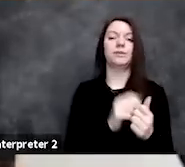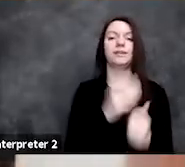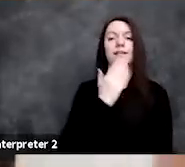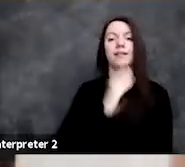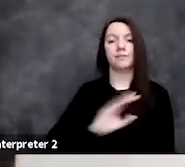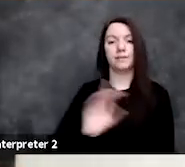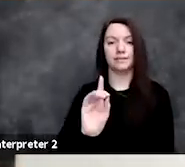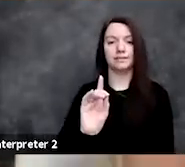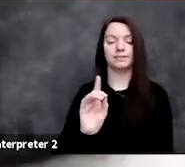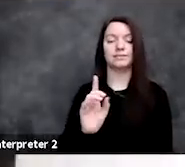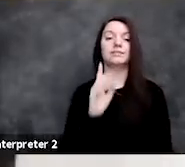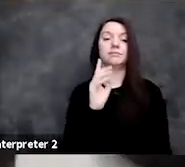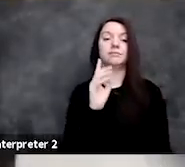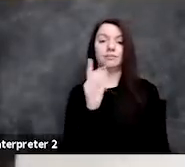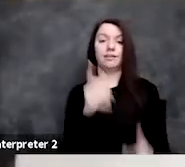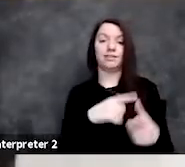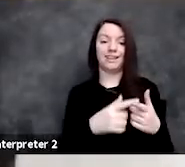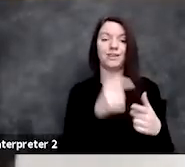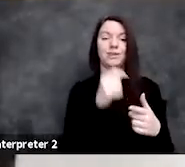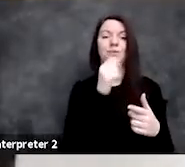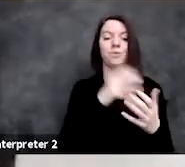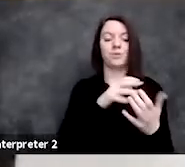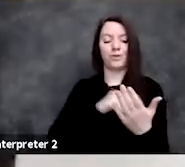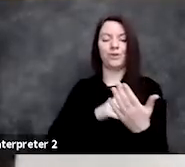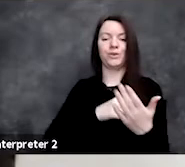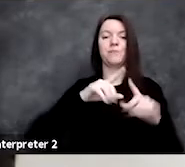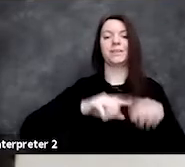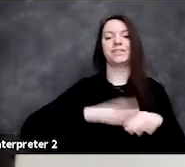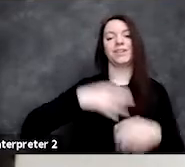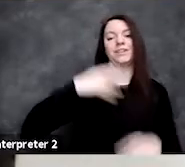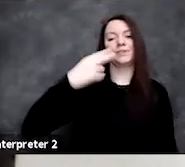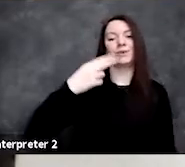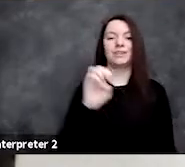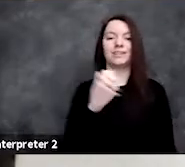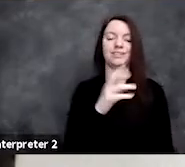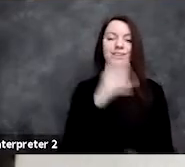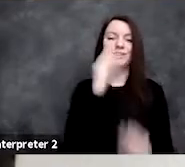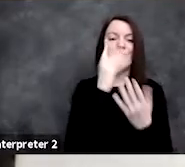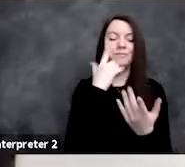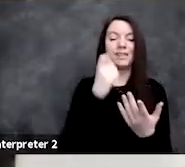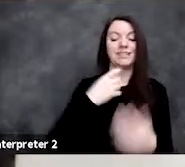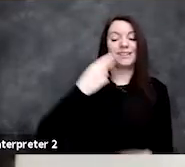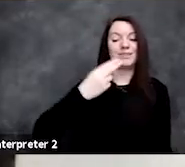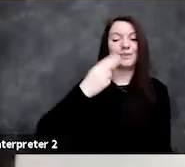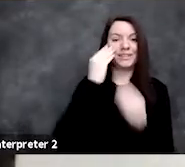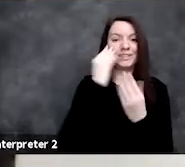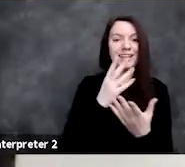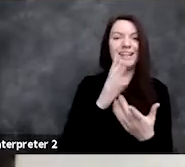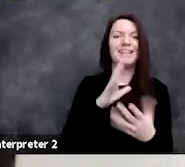we probably don't want to learn based on historical EHR data, because that's where the bias comes from,